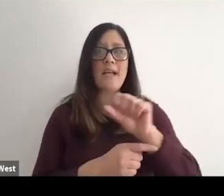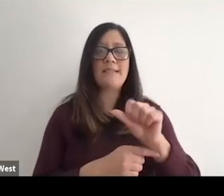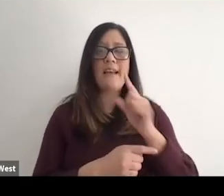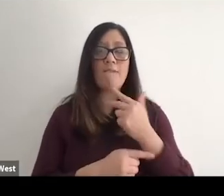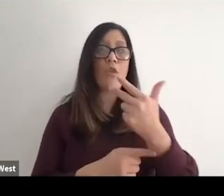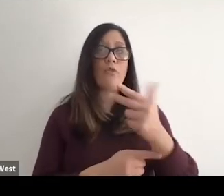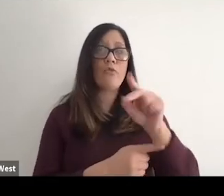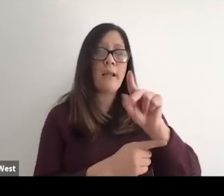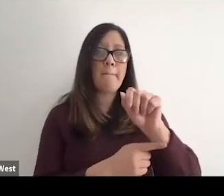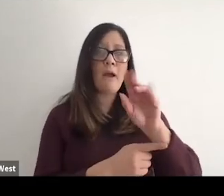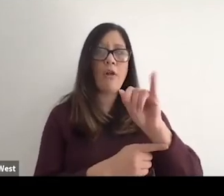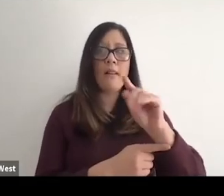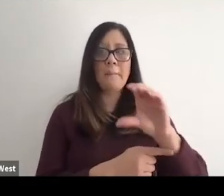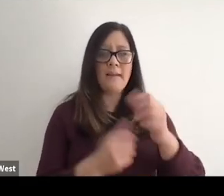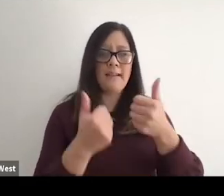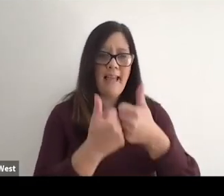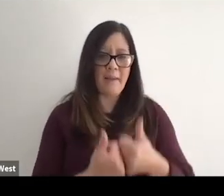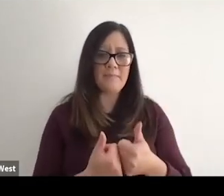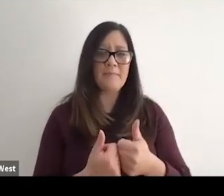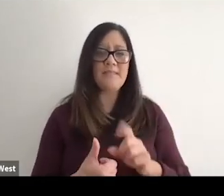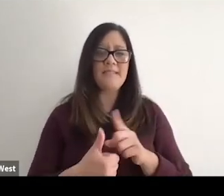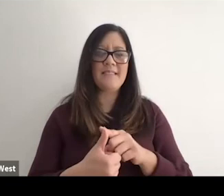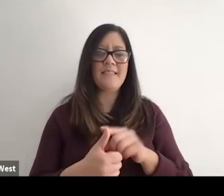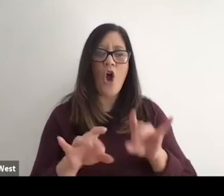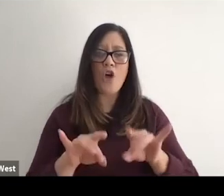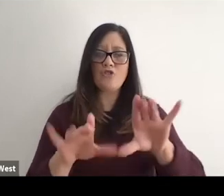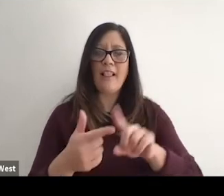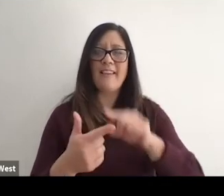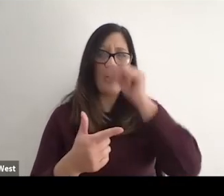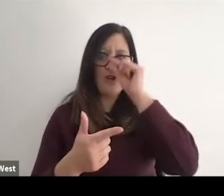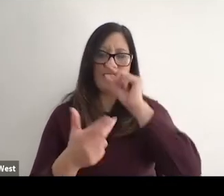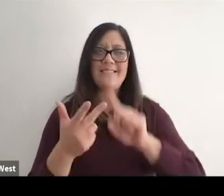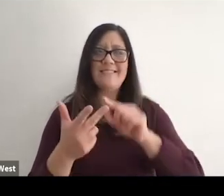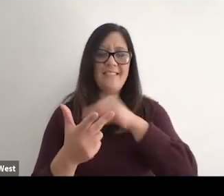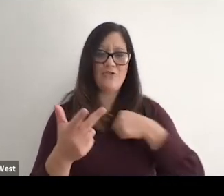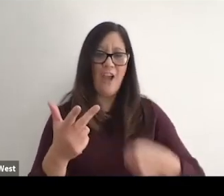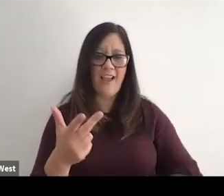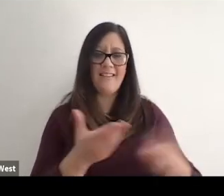USA and three Paralympic Games. Sydney, Athens and Beijing bringing home at 7 medals as I